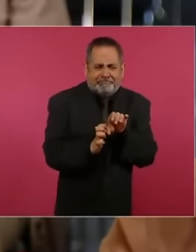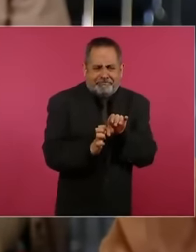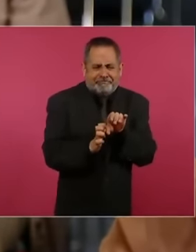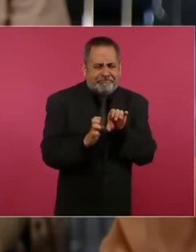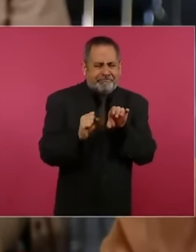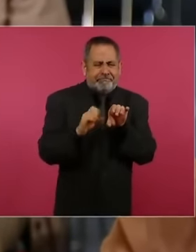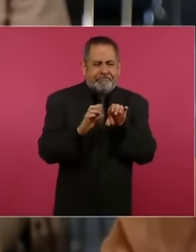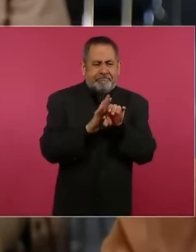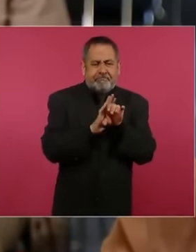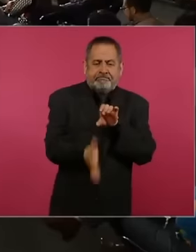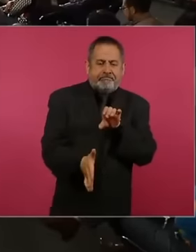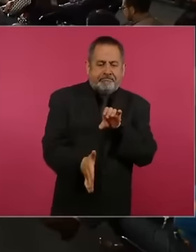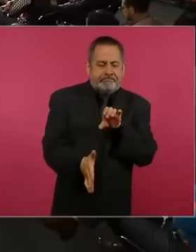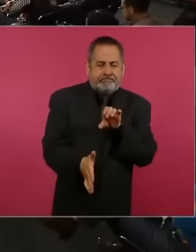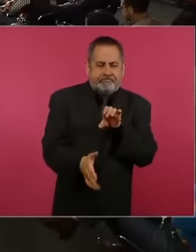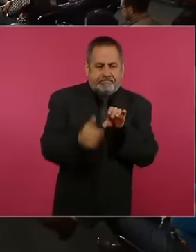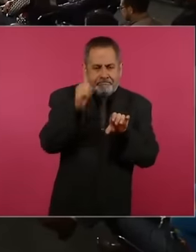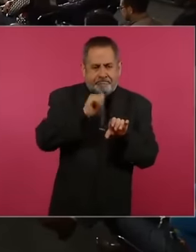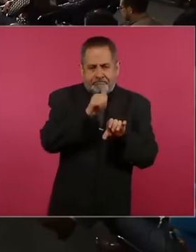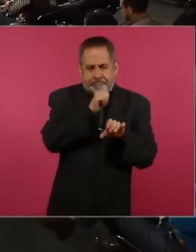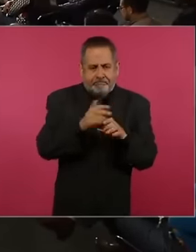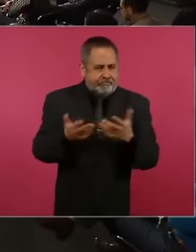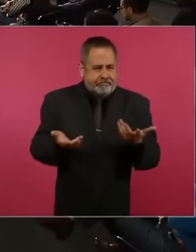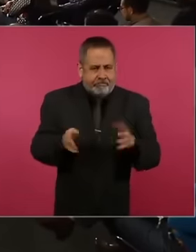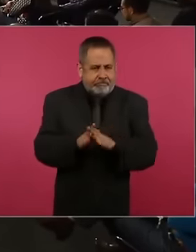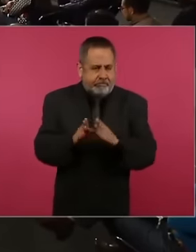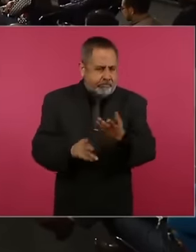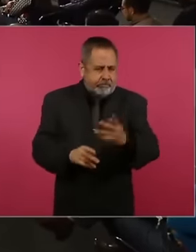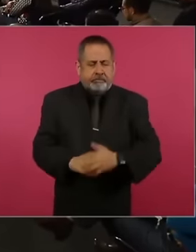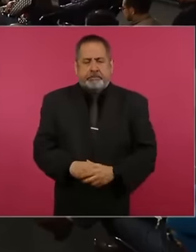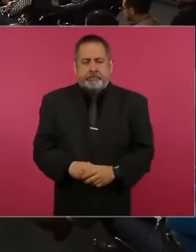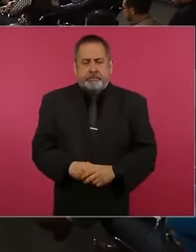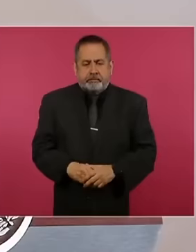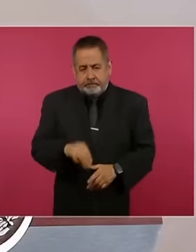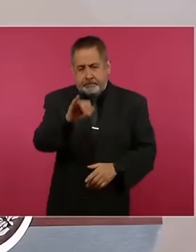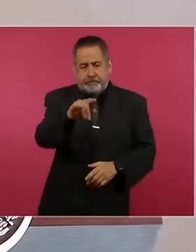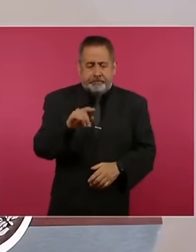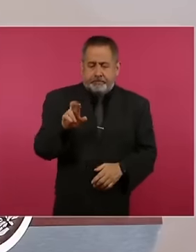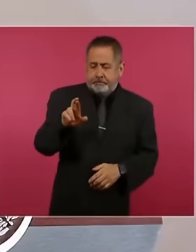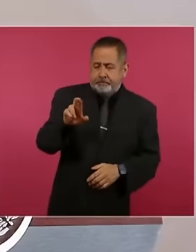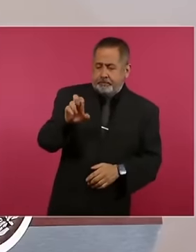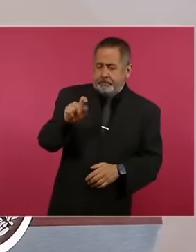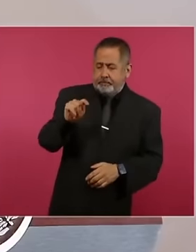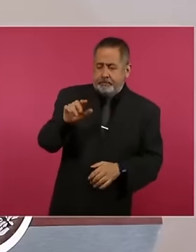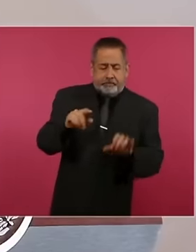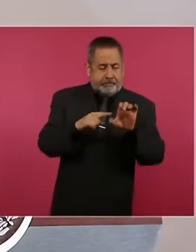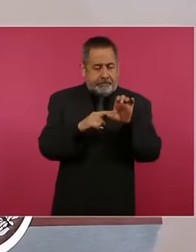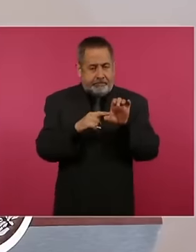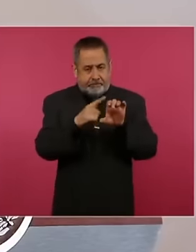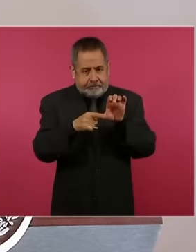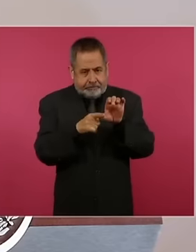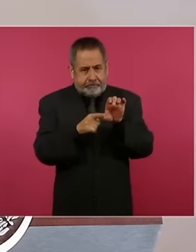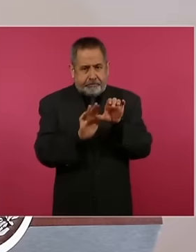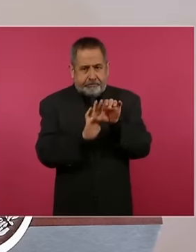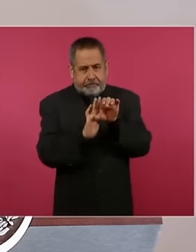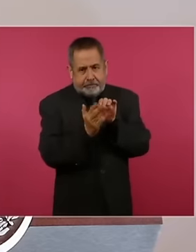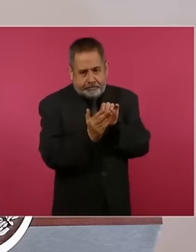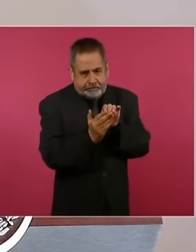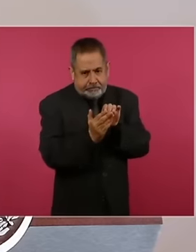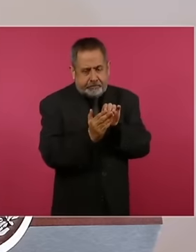people are careful, it can also affect the retina. cornea, that is, it can cause a